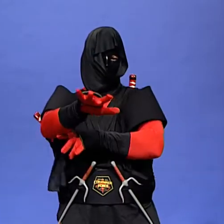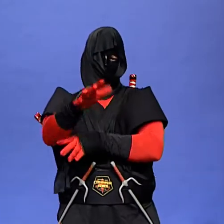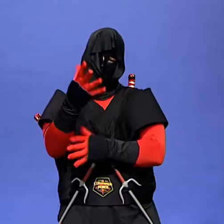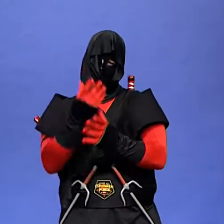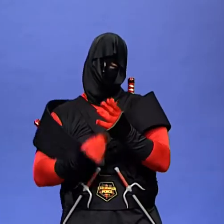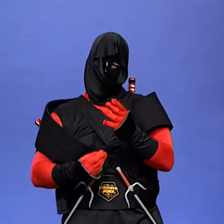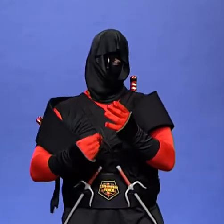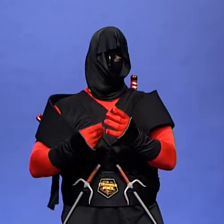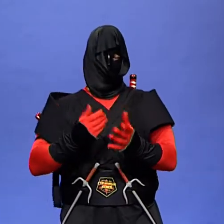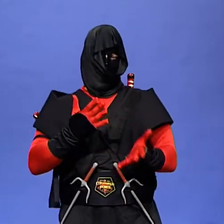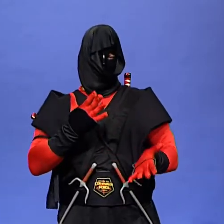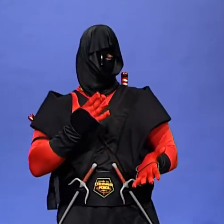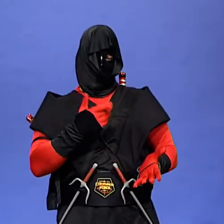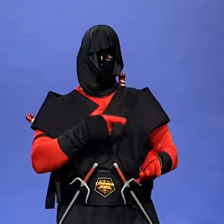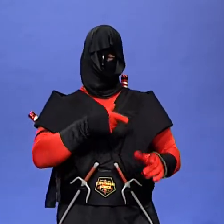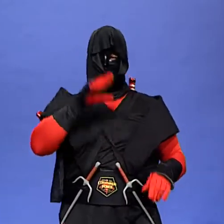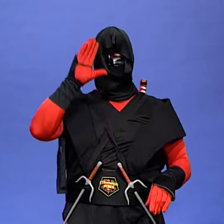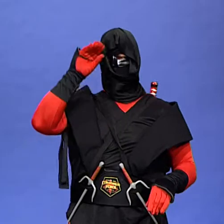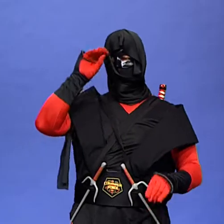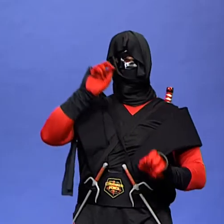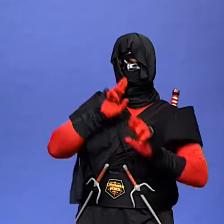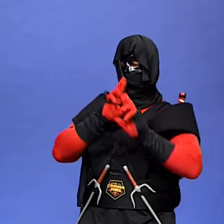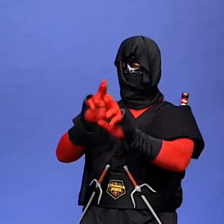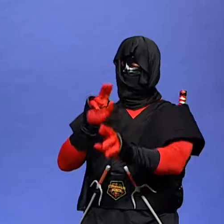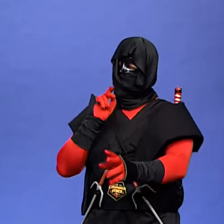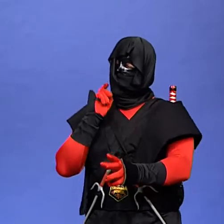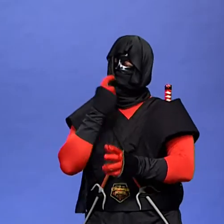my teeth are too weak for apples said the boy